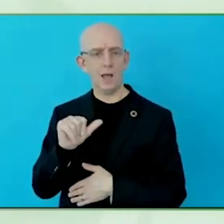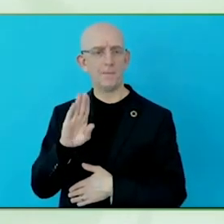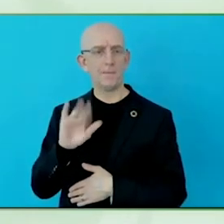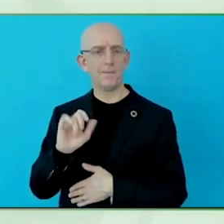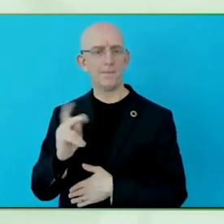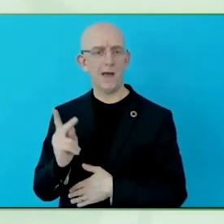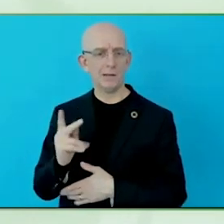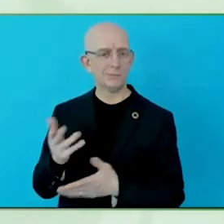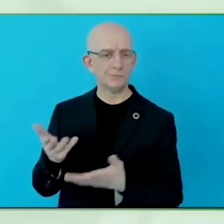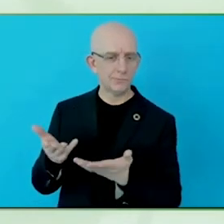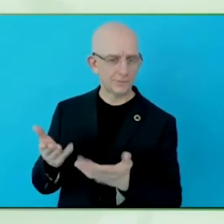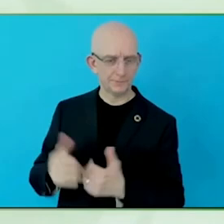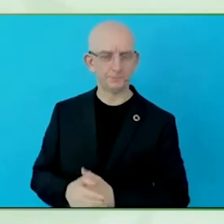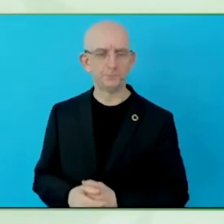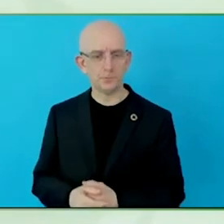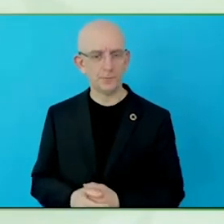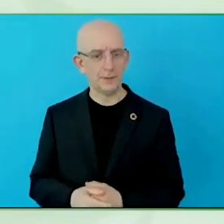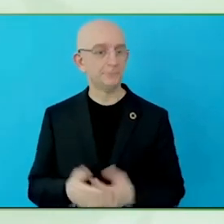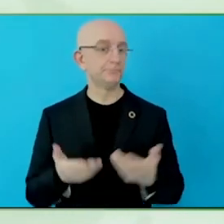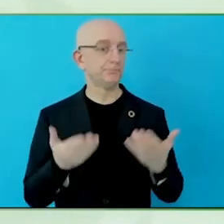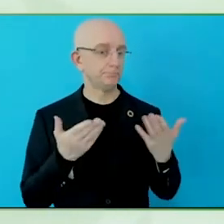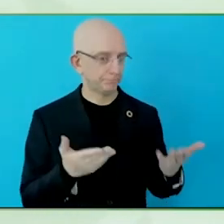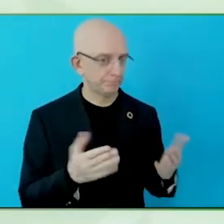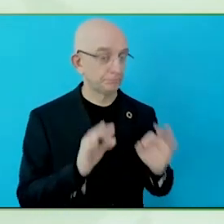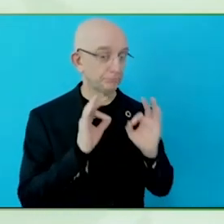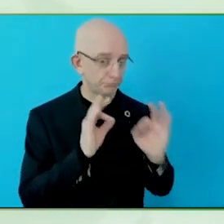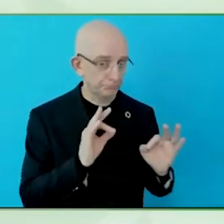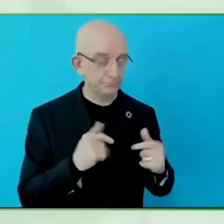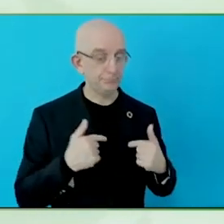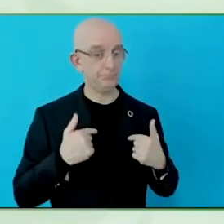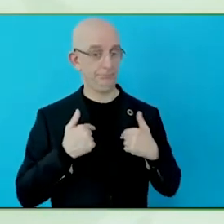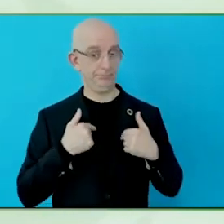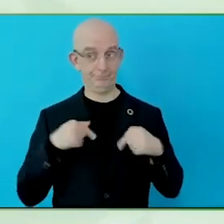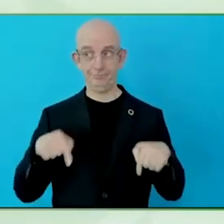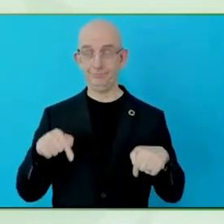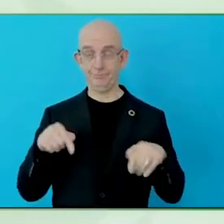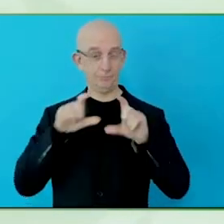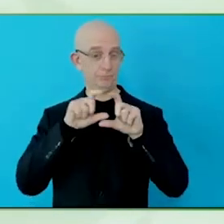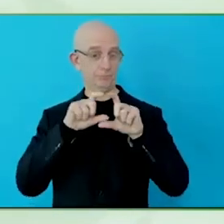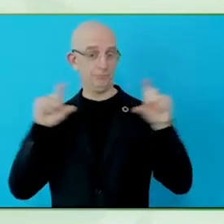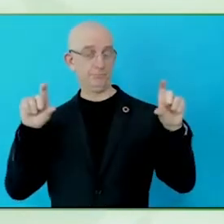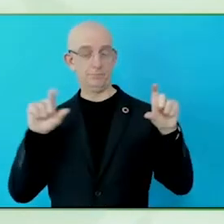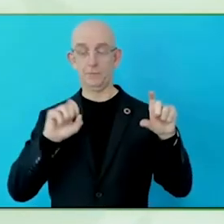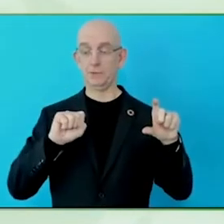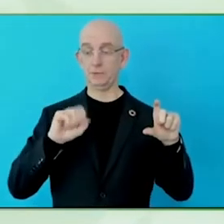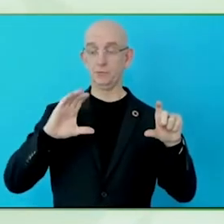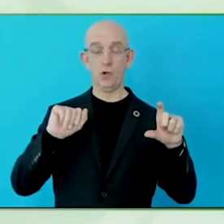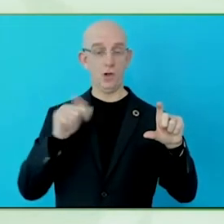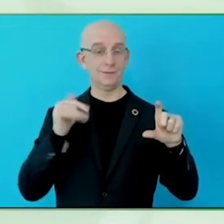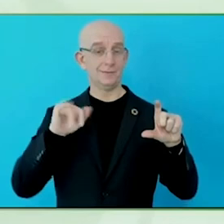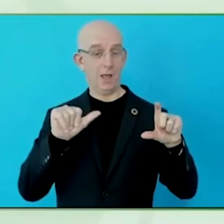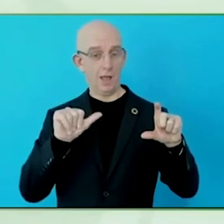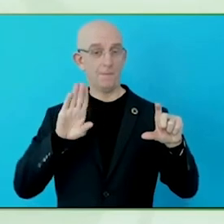We provide consumer banking and corporate banking, and investment